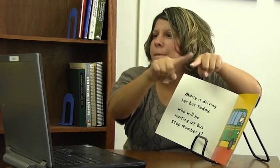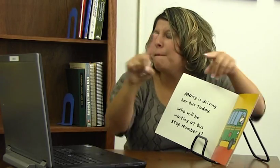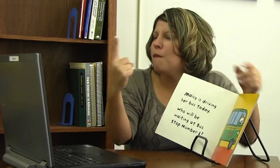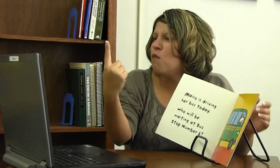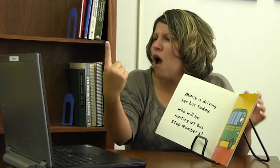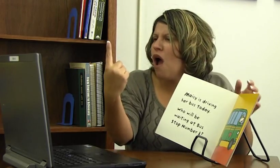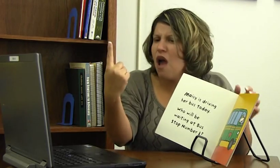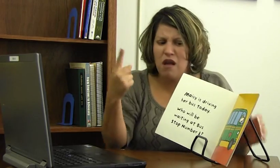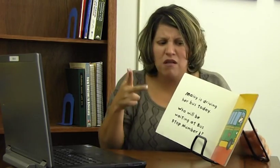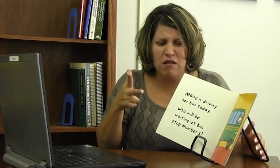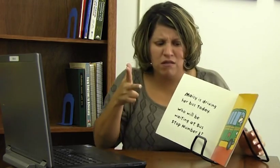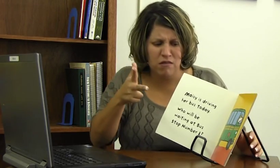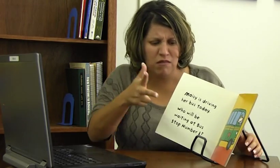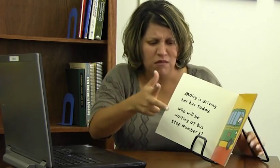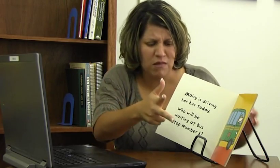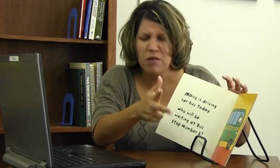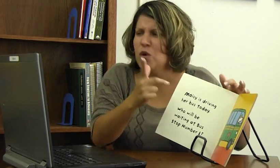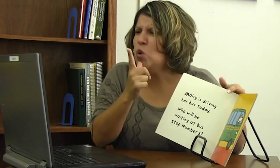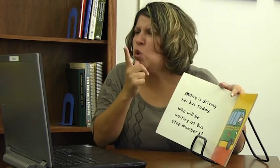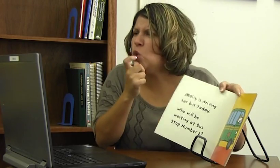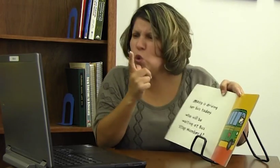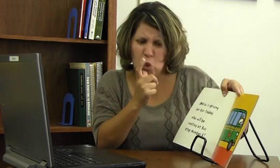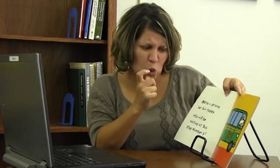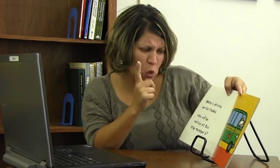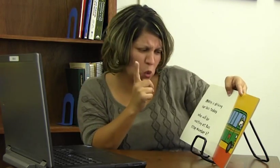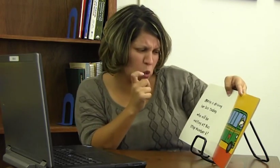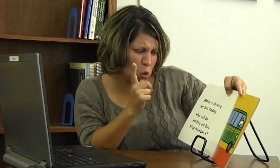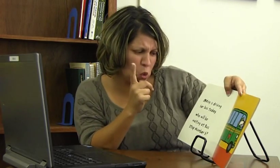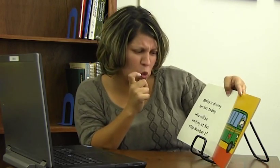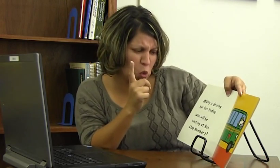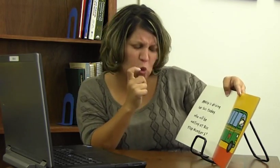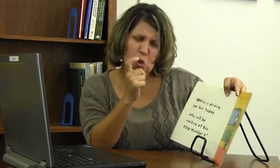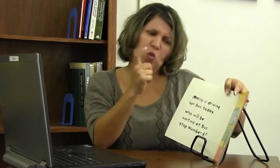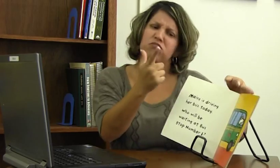The bus has to stop at Number 1."